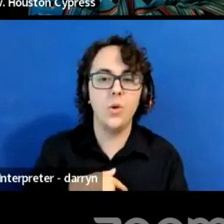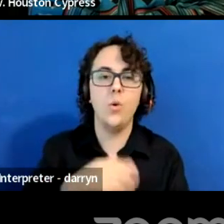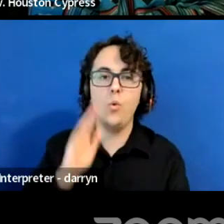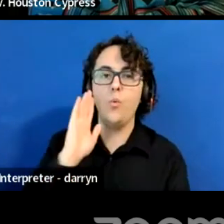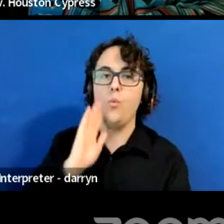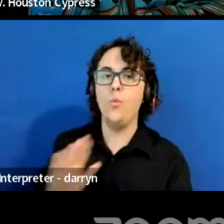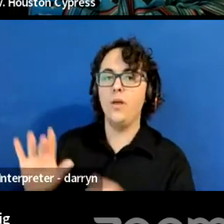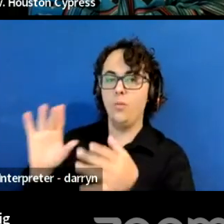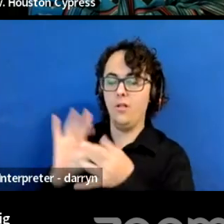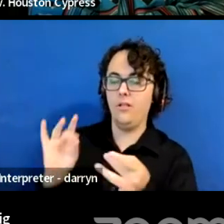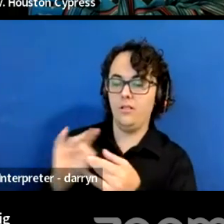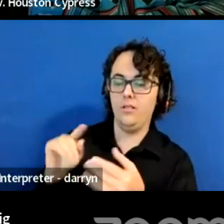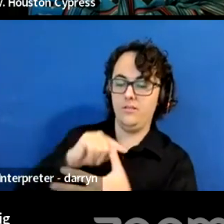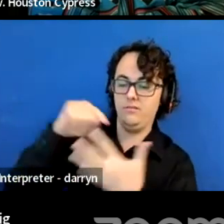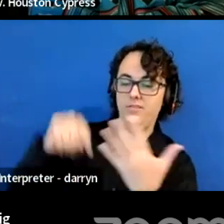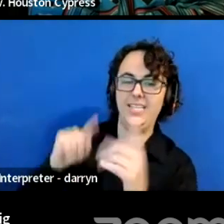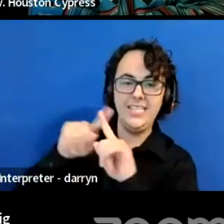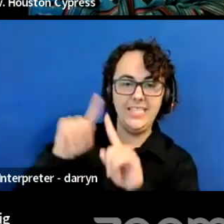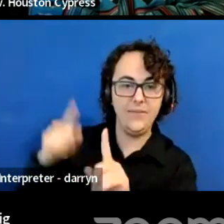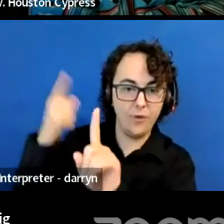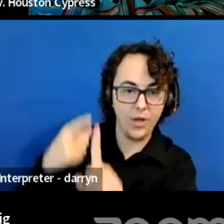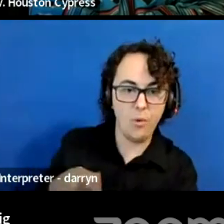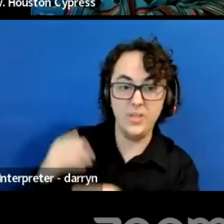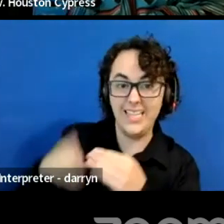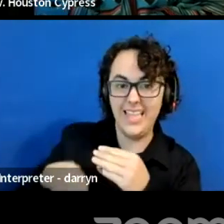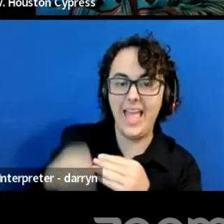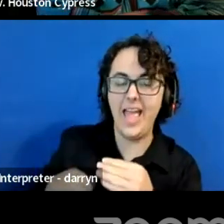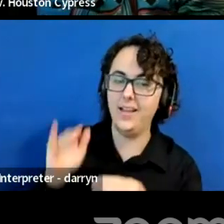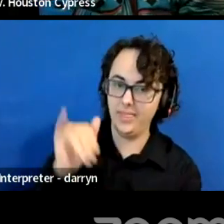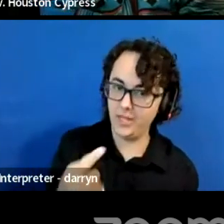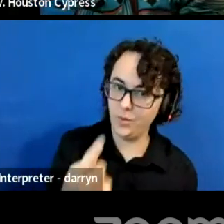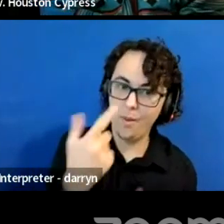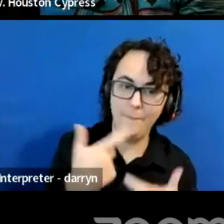I wanna turn it over now to hear from Cherri Foytlin.